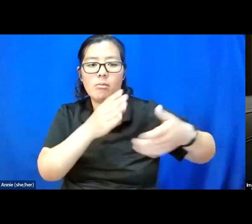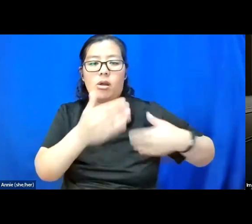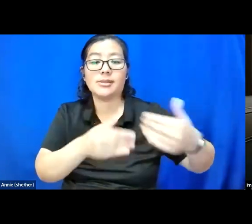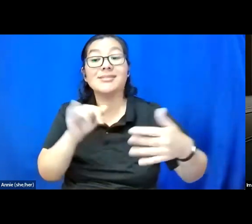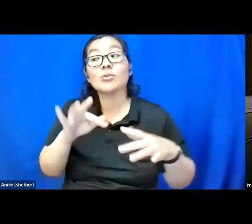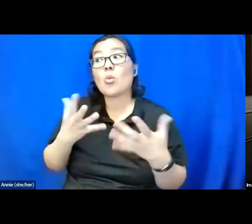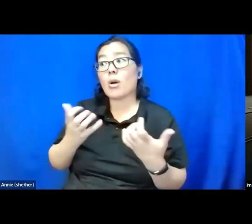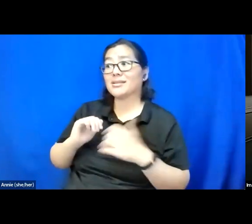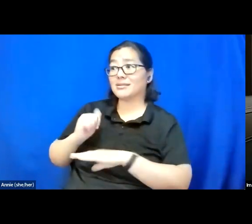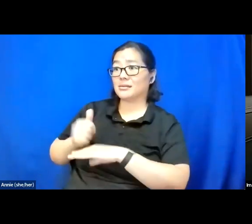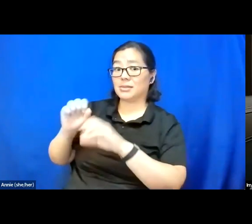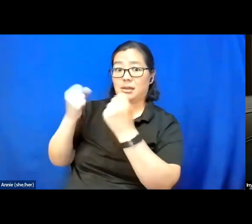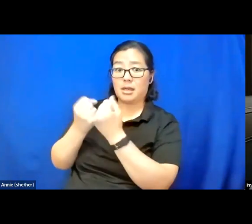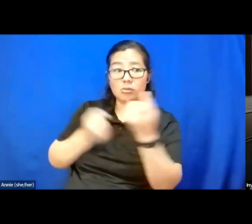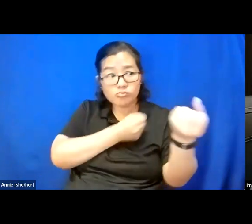we have to build it for all of our community.